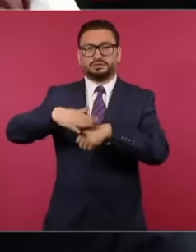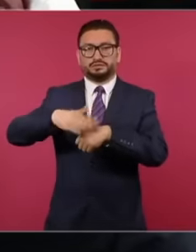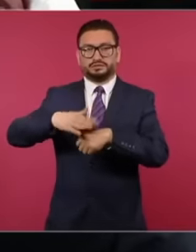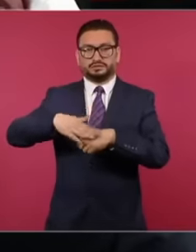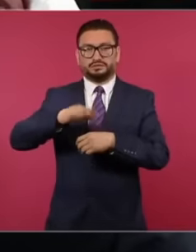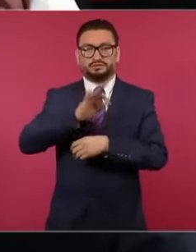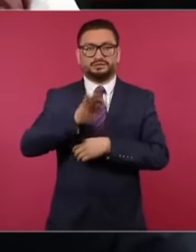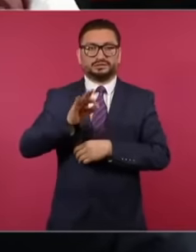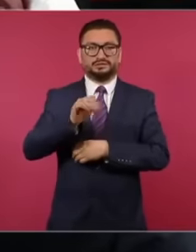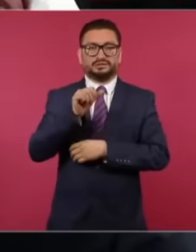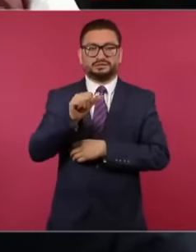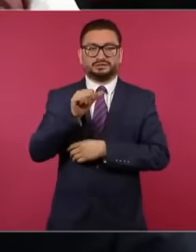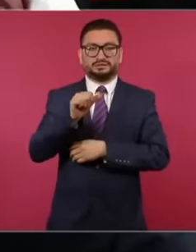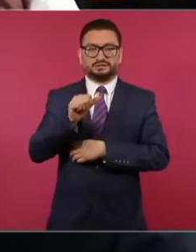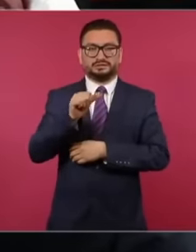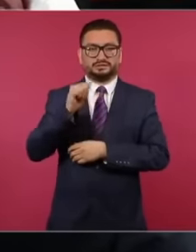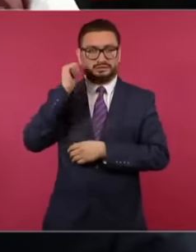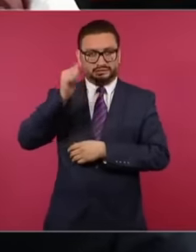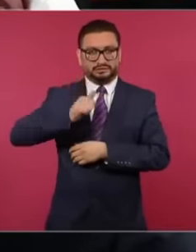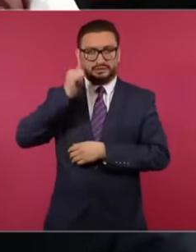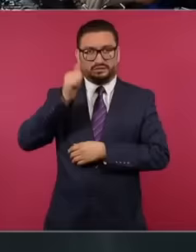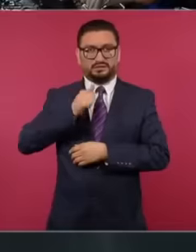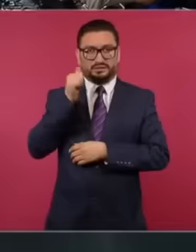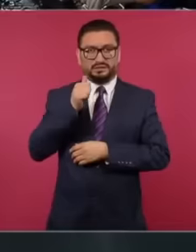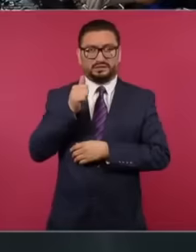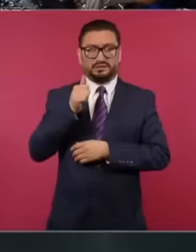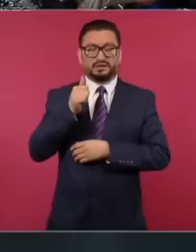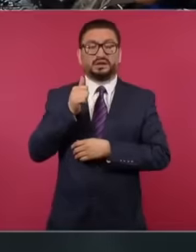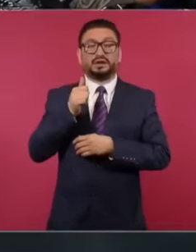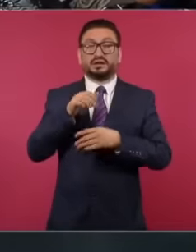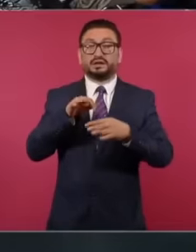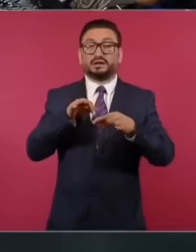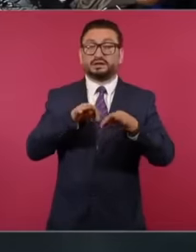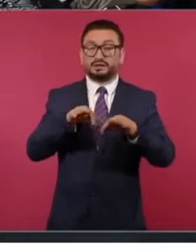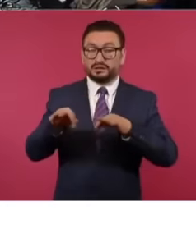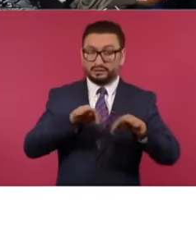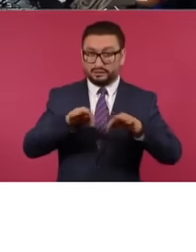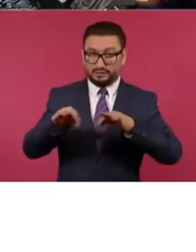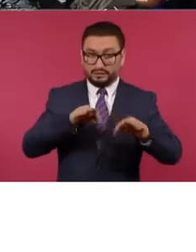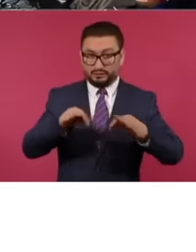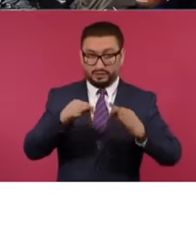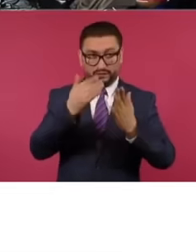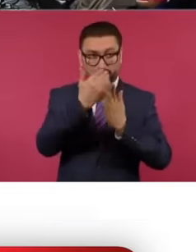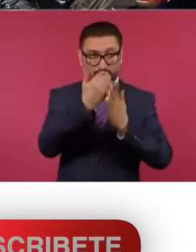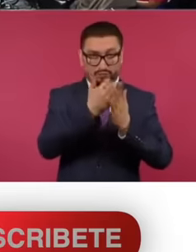April 16, the working conditions in which they worked All Latinus employees,